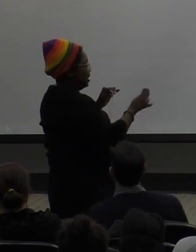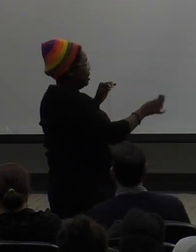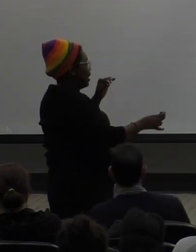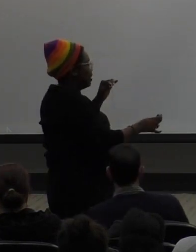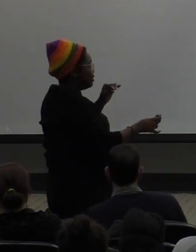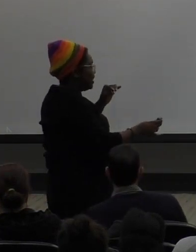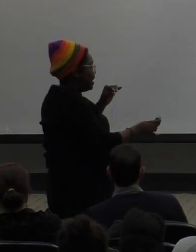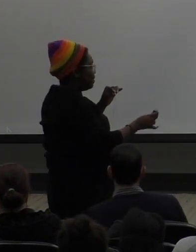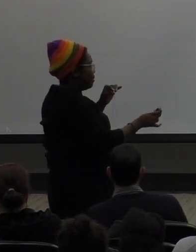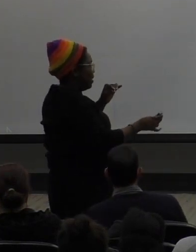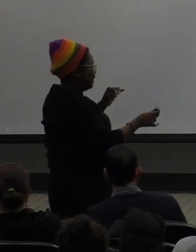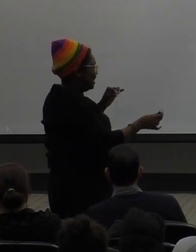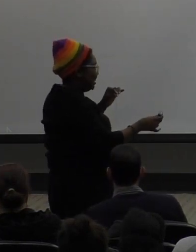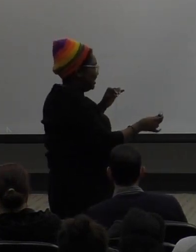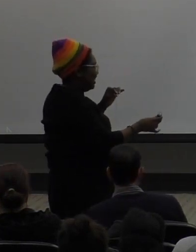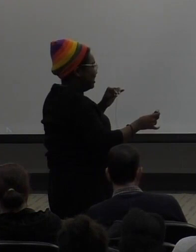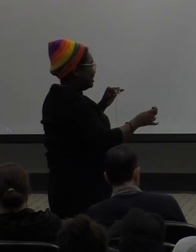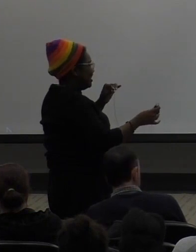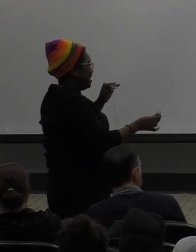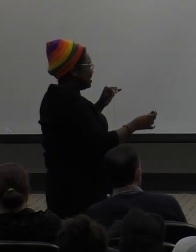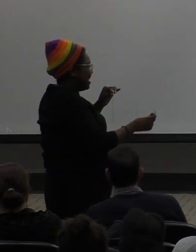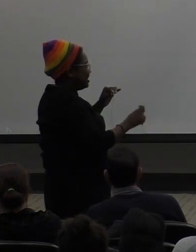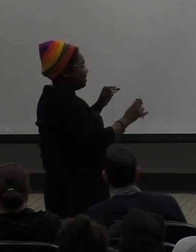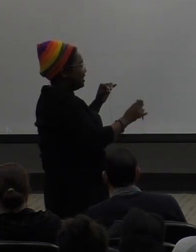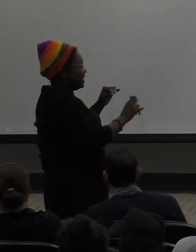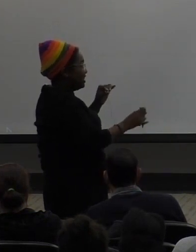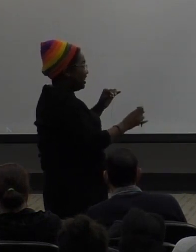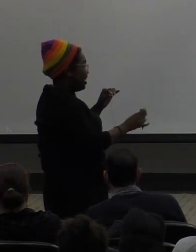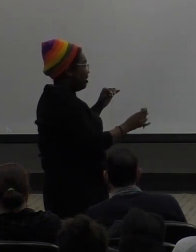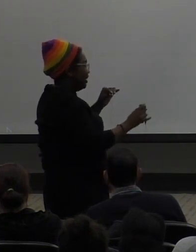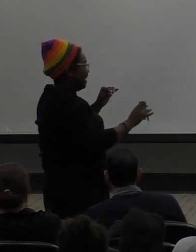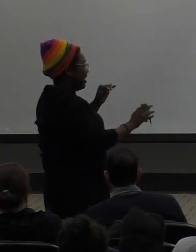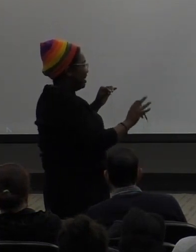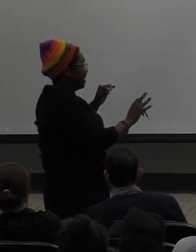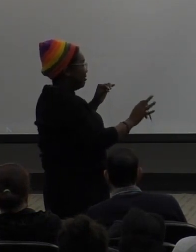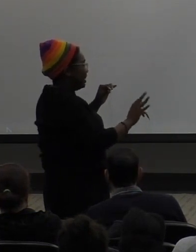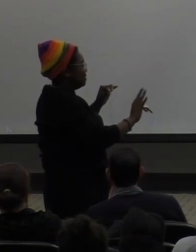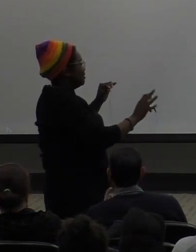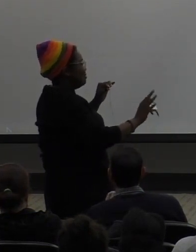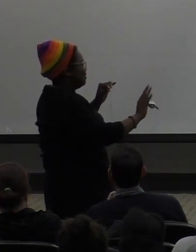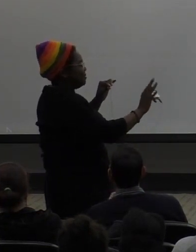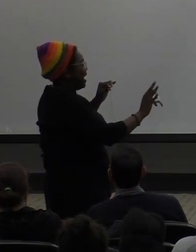and didn't understand or want me to learn how to sign. So they just taught me how to read lips. It's bad.